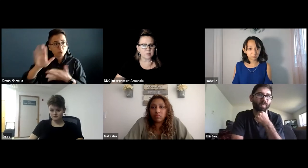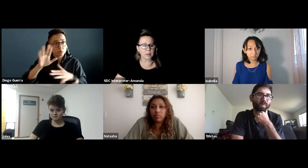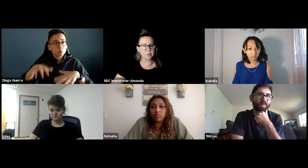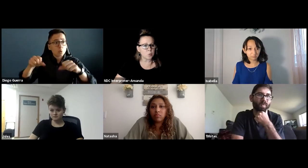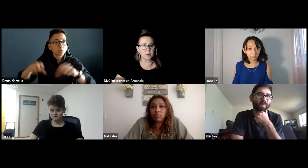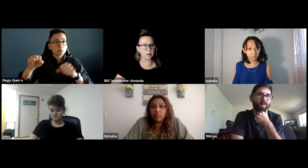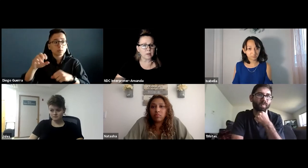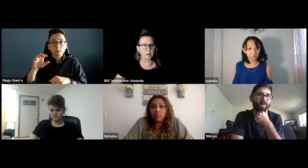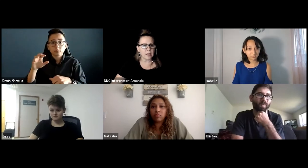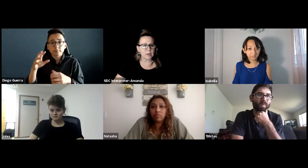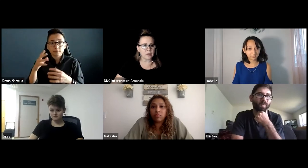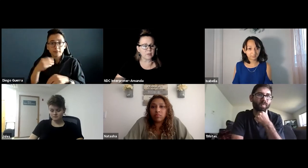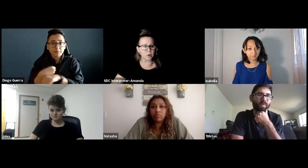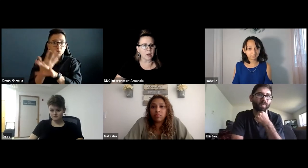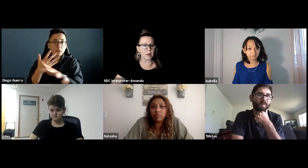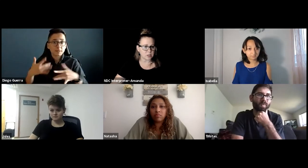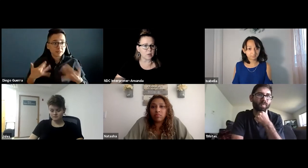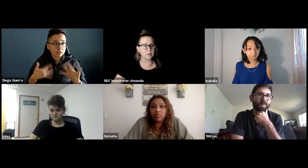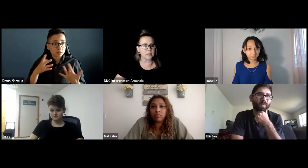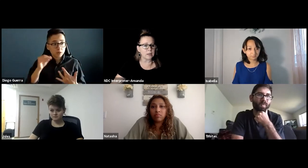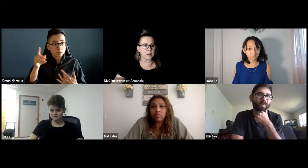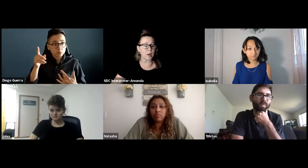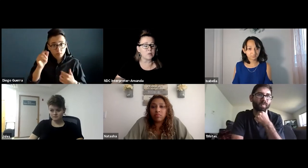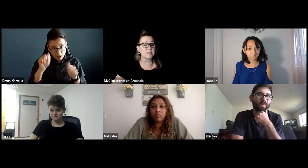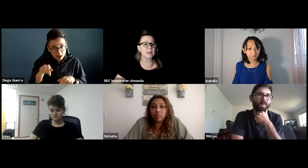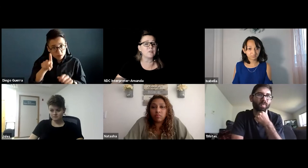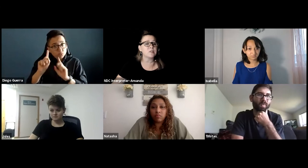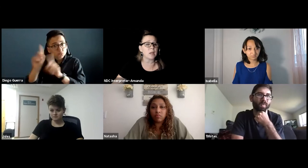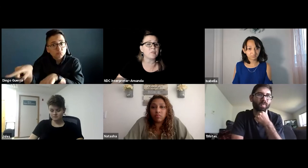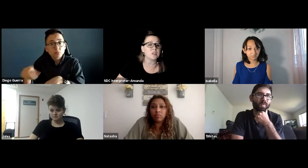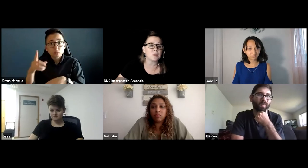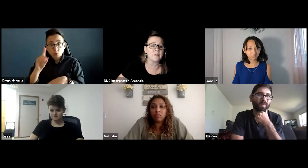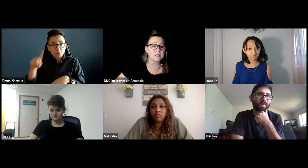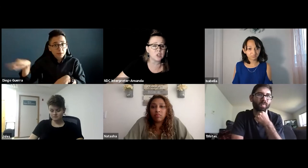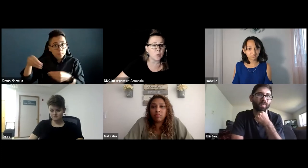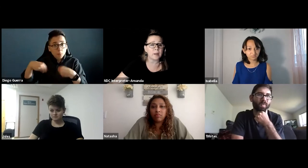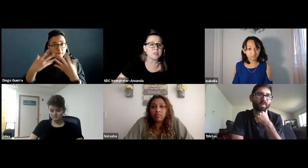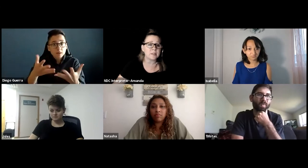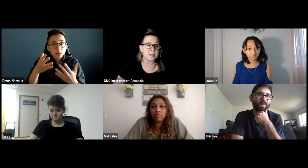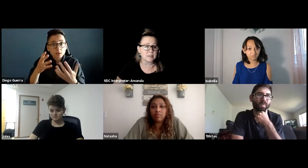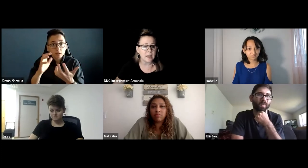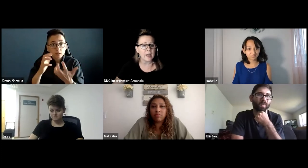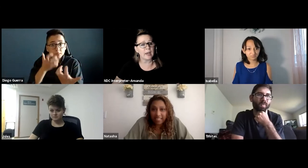I'm just wondering if any of your colleges hosted any of those type of virtual events that you were able to attend.